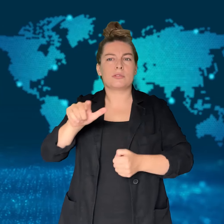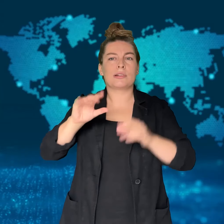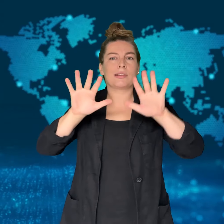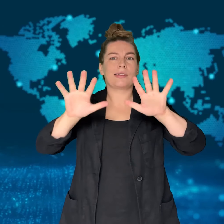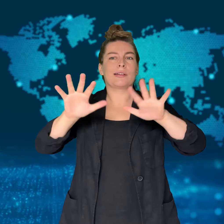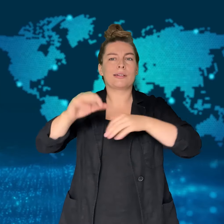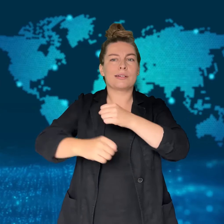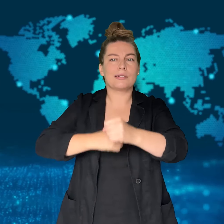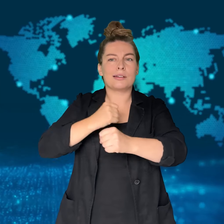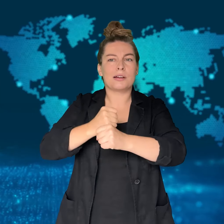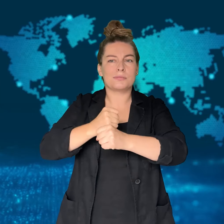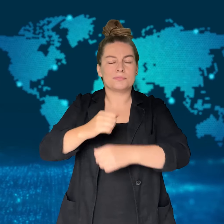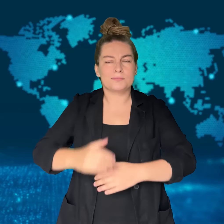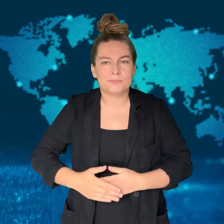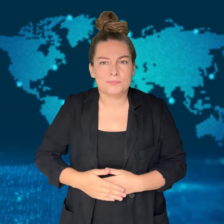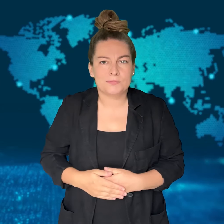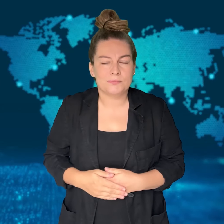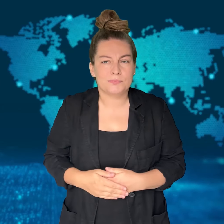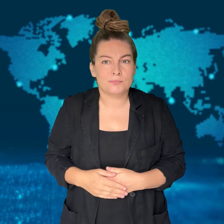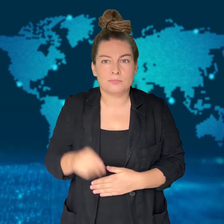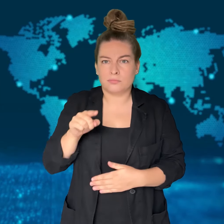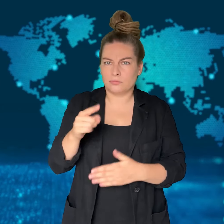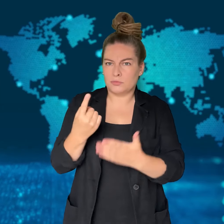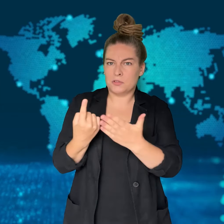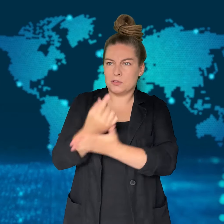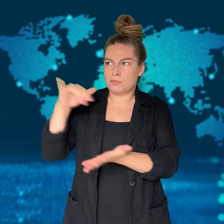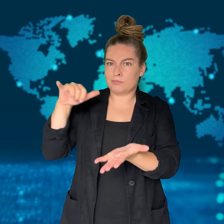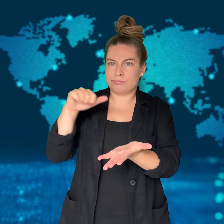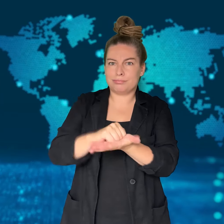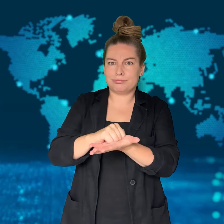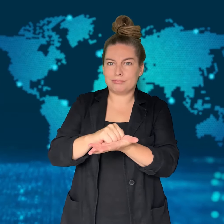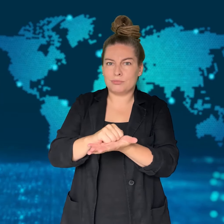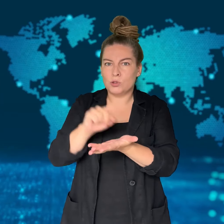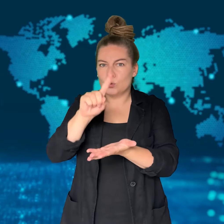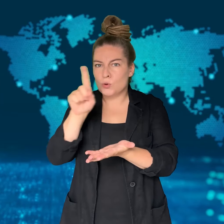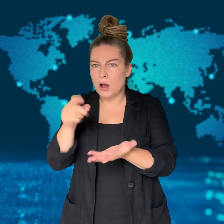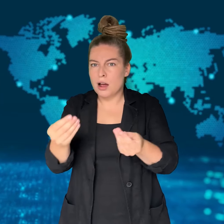He had at least ten years of flying experience.